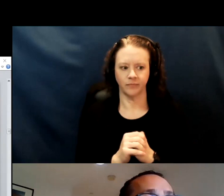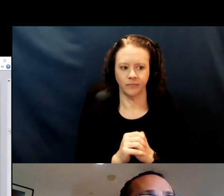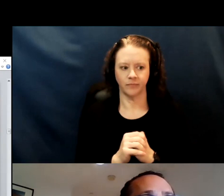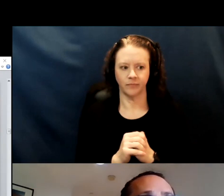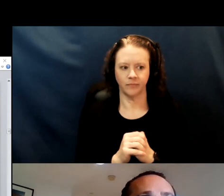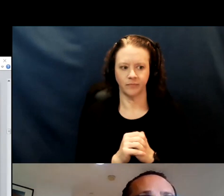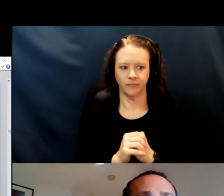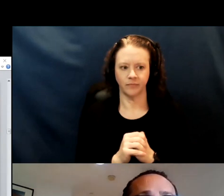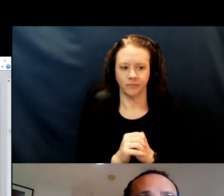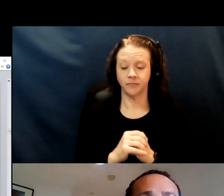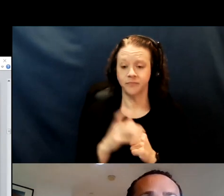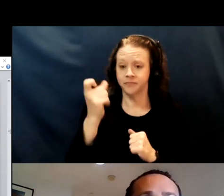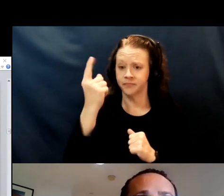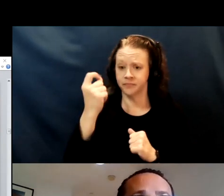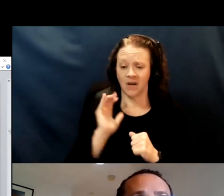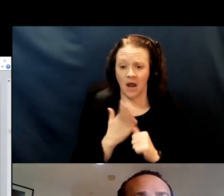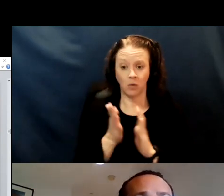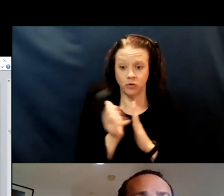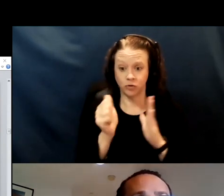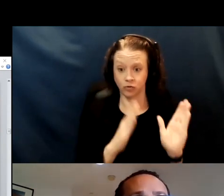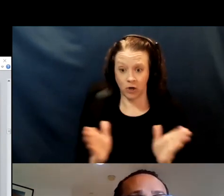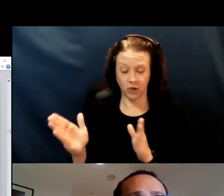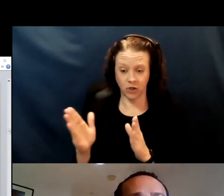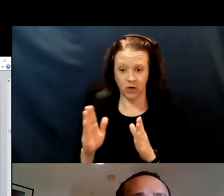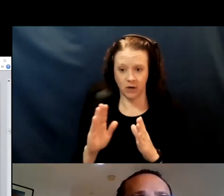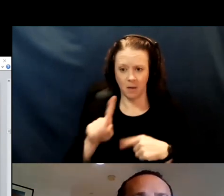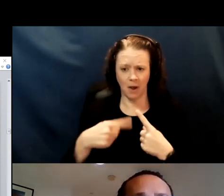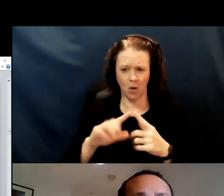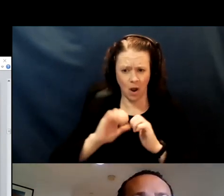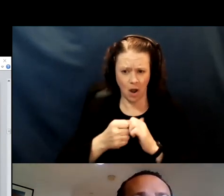So, our strategy around vaccine prioritization and access,